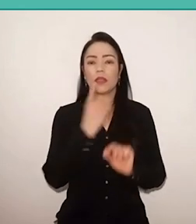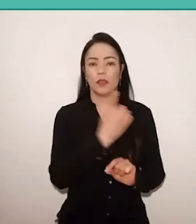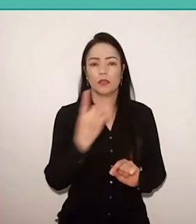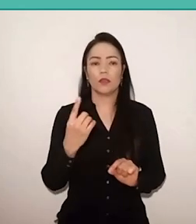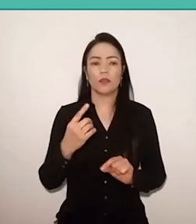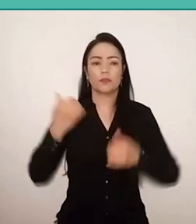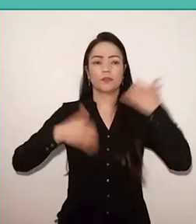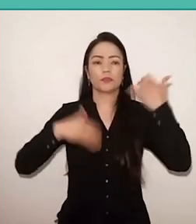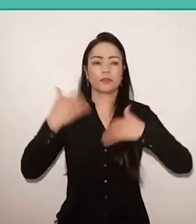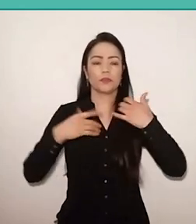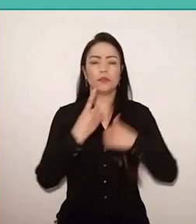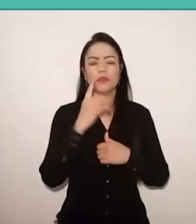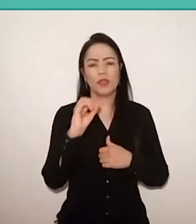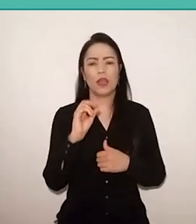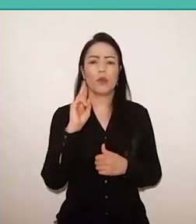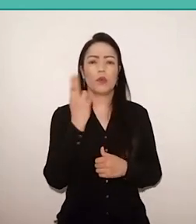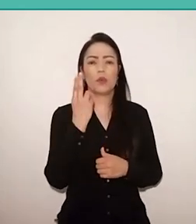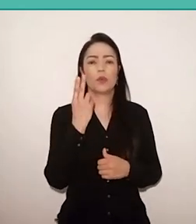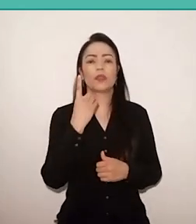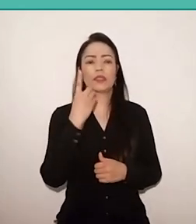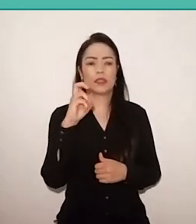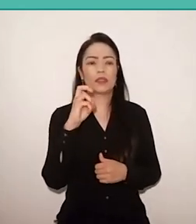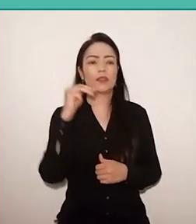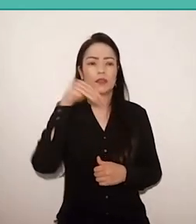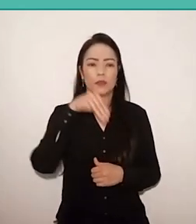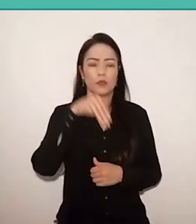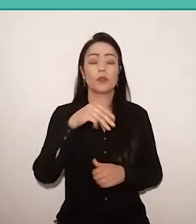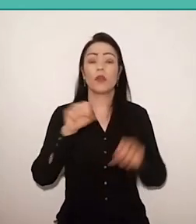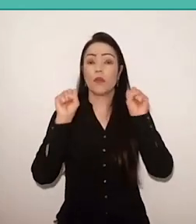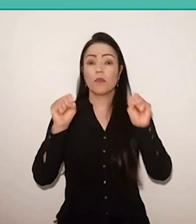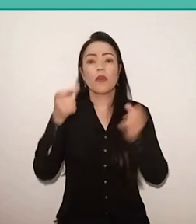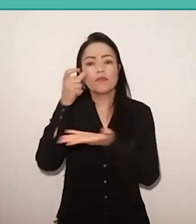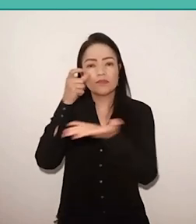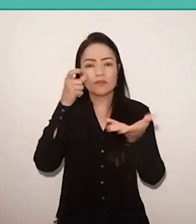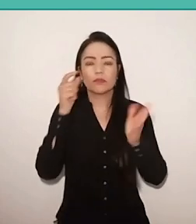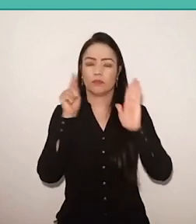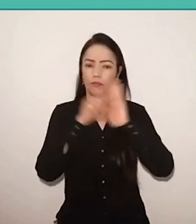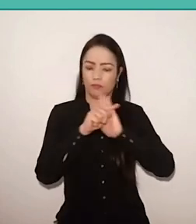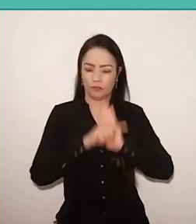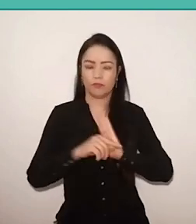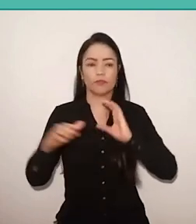who is there following us, you can send the questions, someone will organize and send it to me.